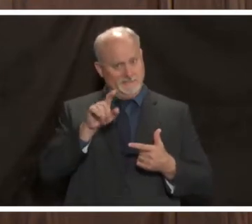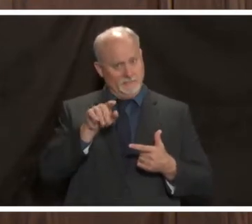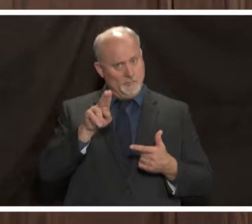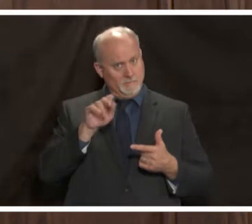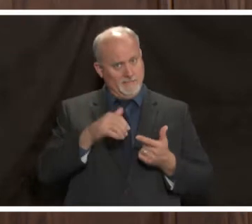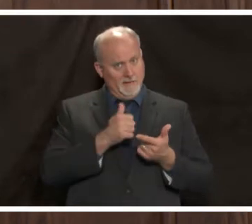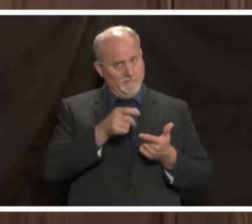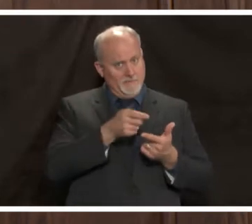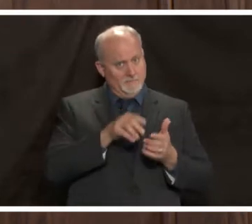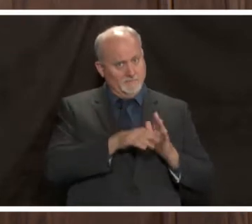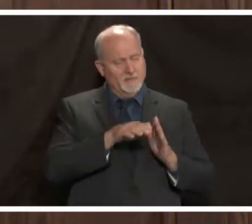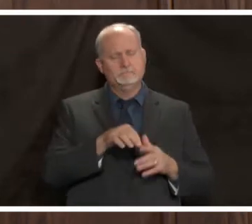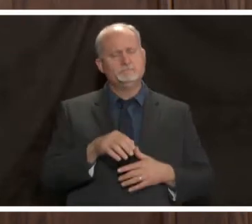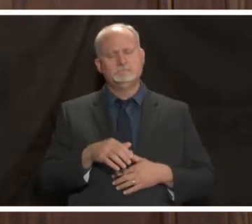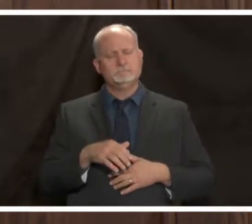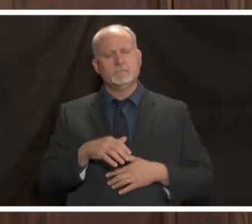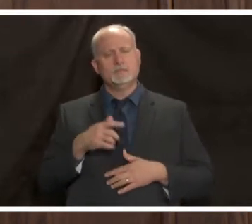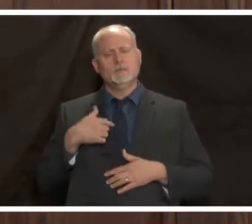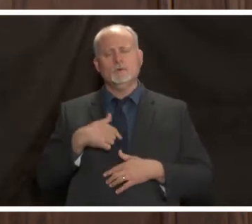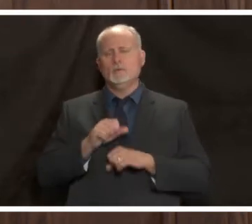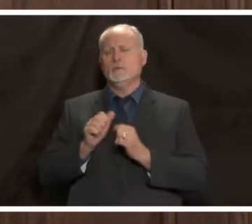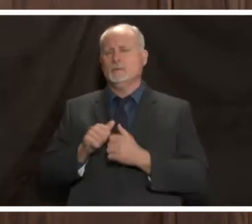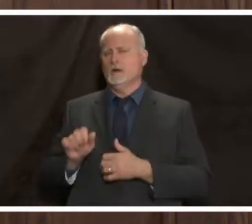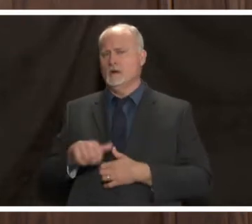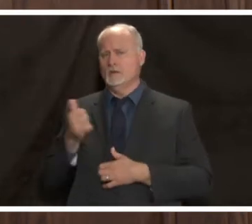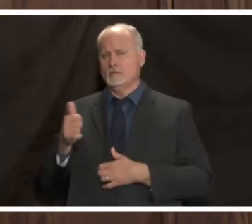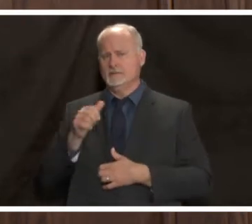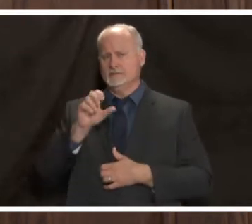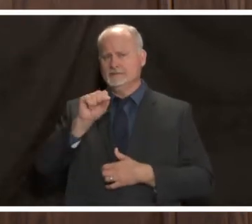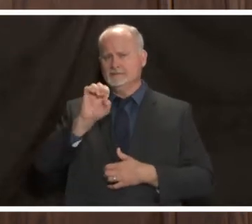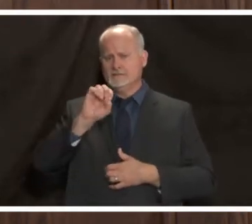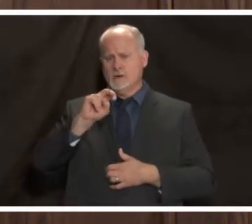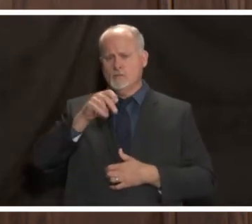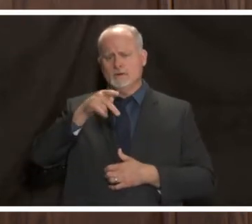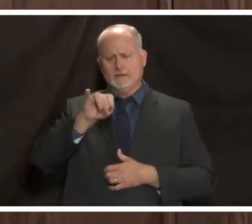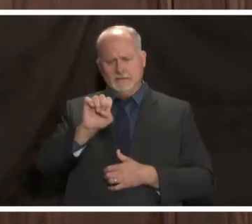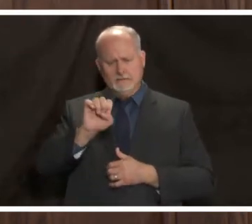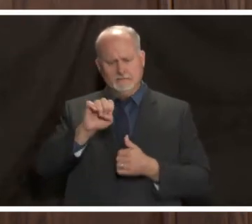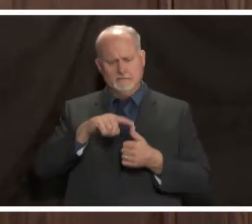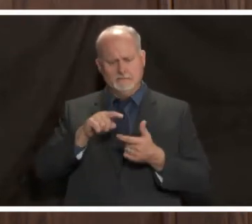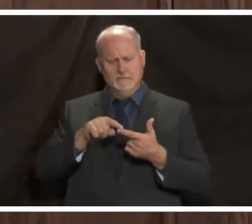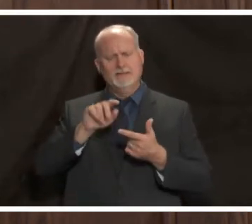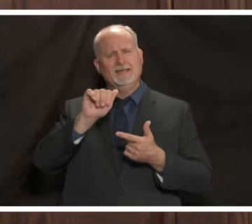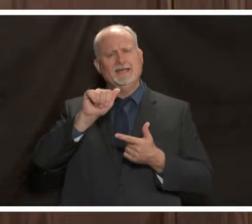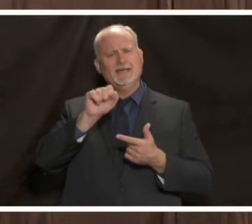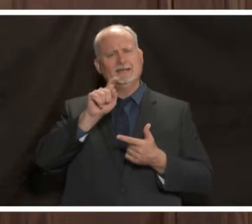with a couple of the other vaccine products sanofi and astrazeneca and a few others but